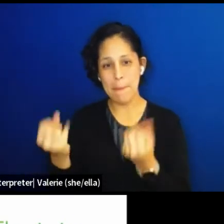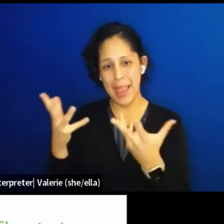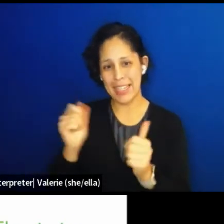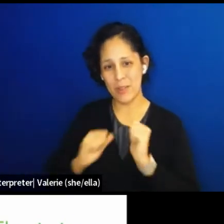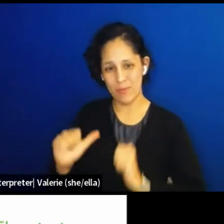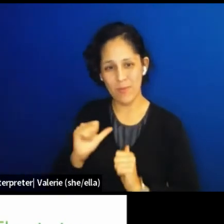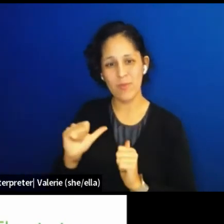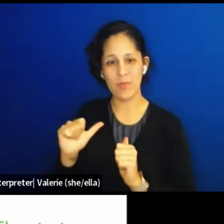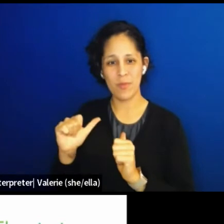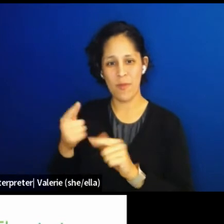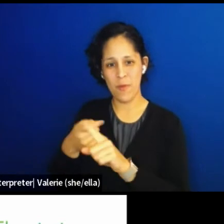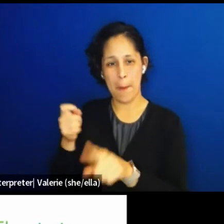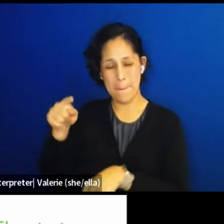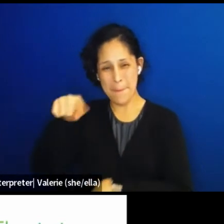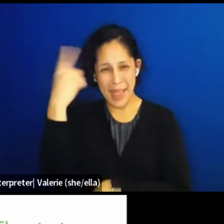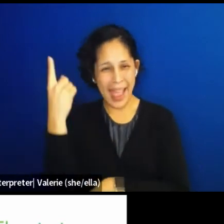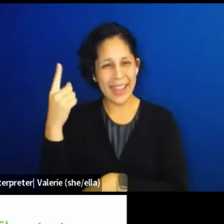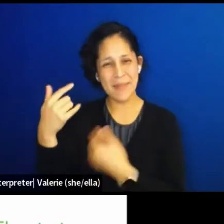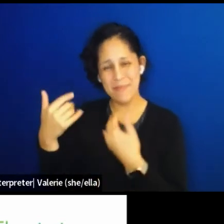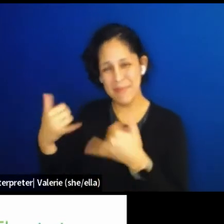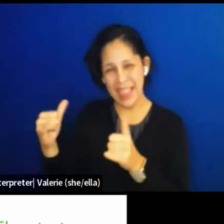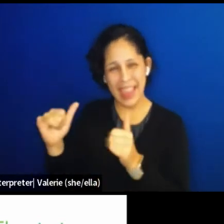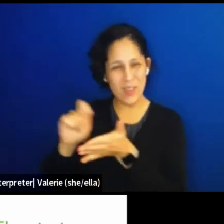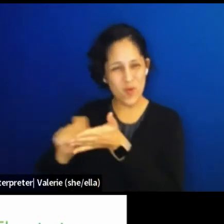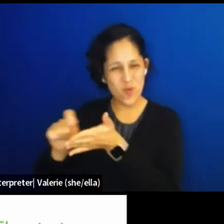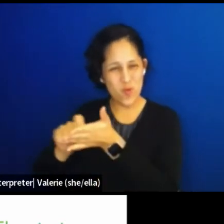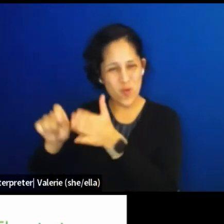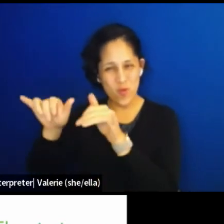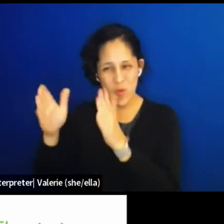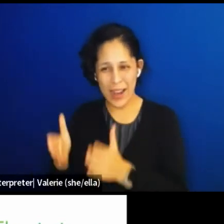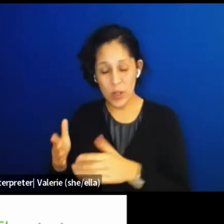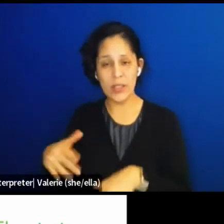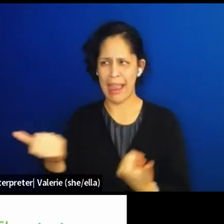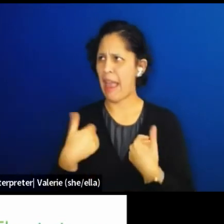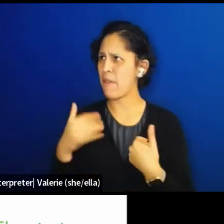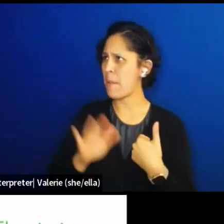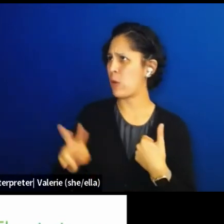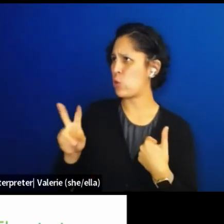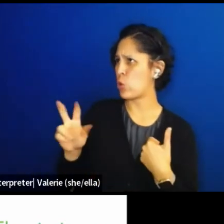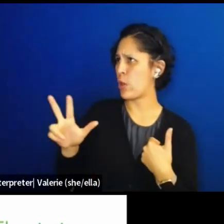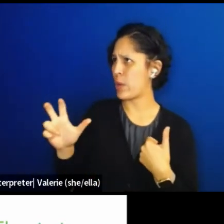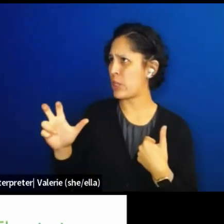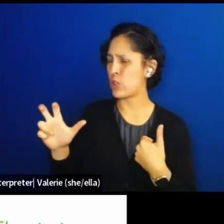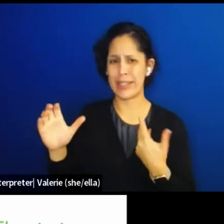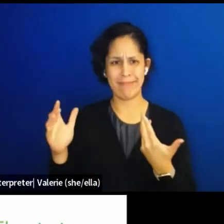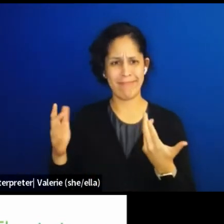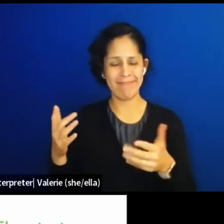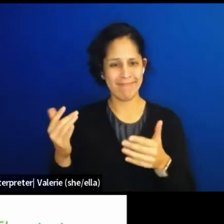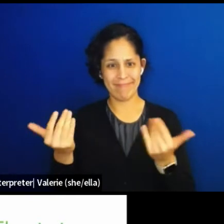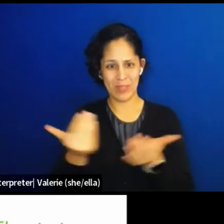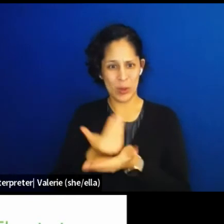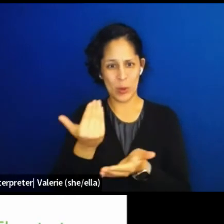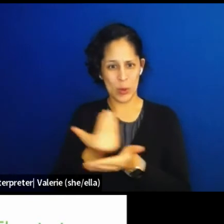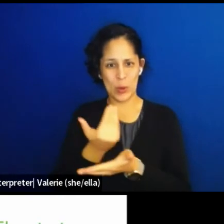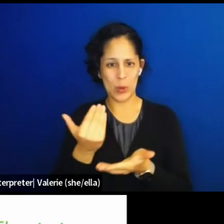I don't know, I have about 100, 200, maybe 300 stacked in my office. We've got grant and professional development programs